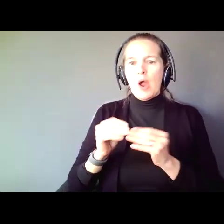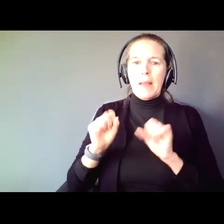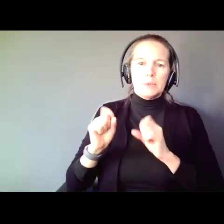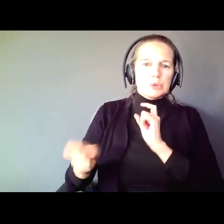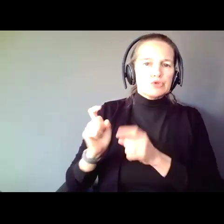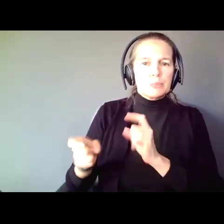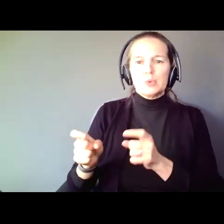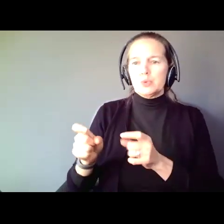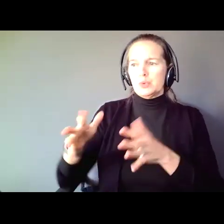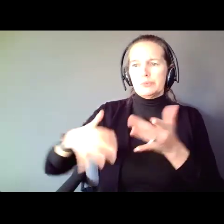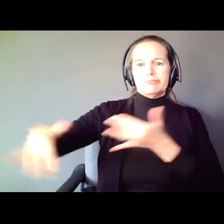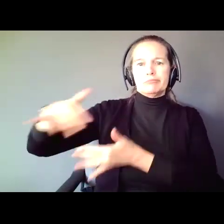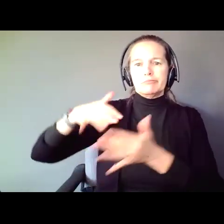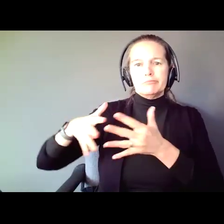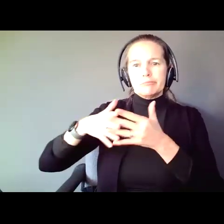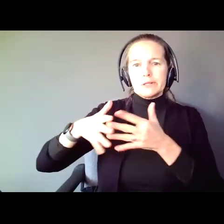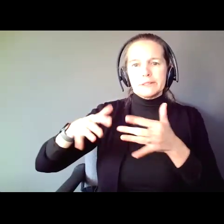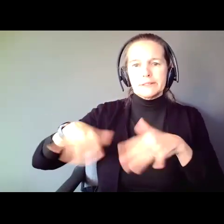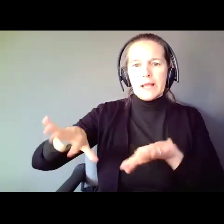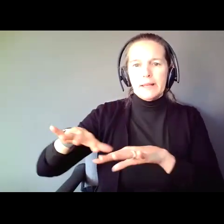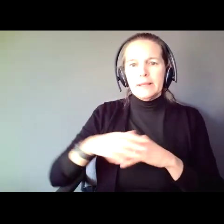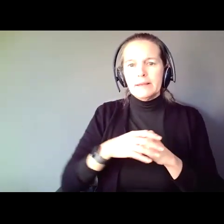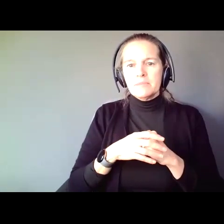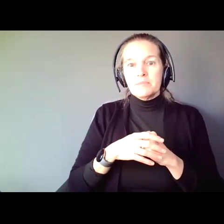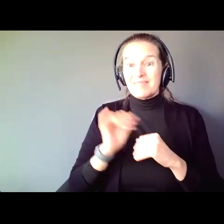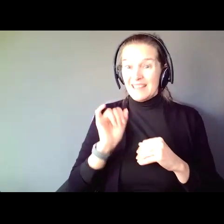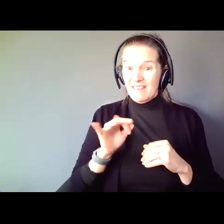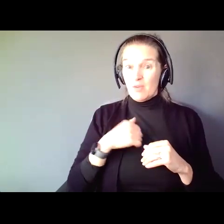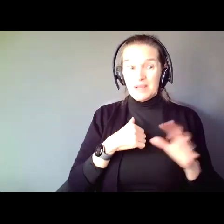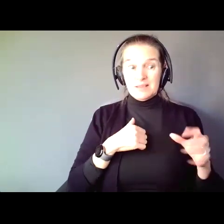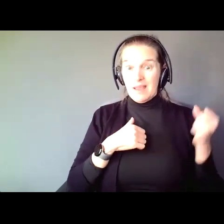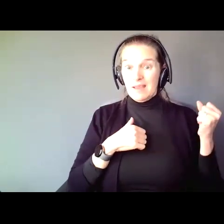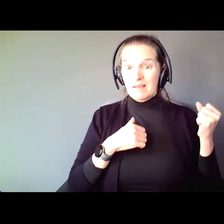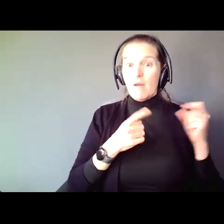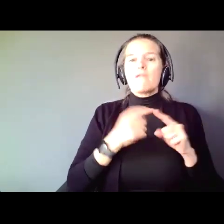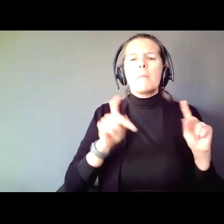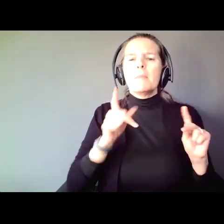If we take away that ability from people who could exercise it, who could benefit it,